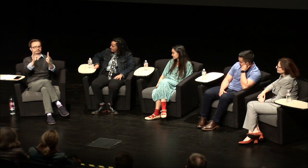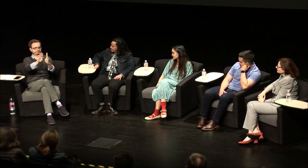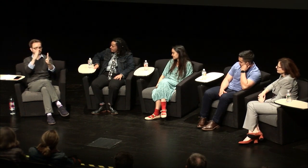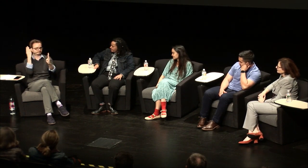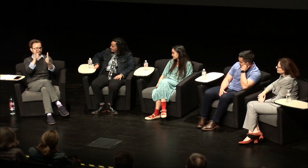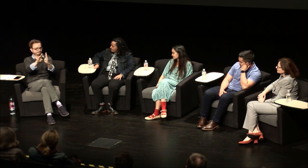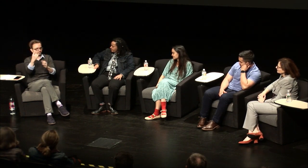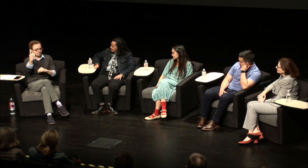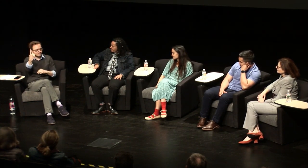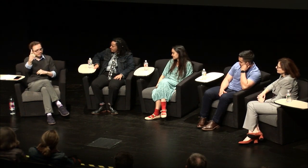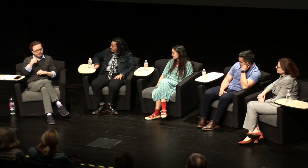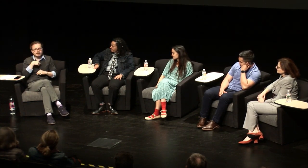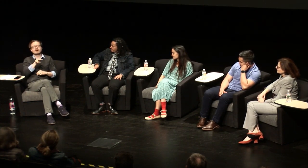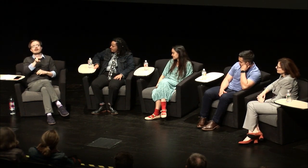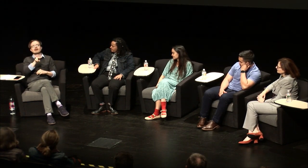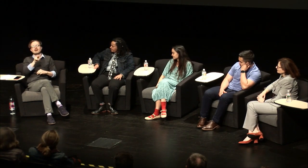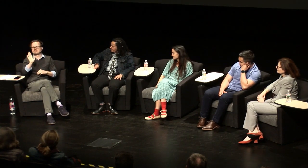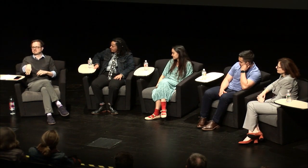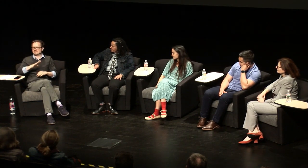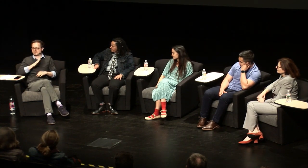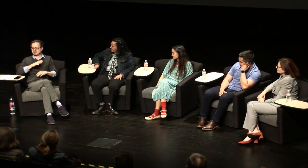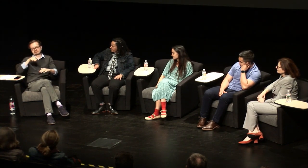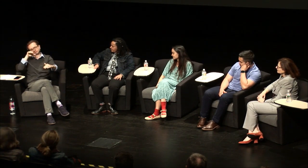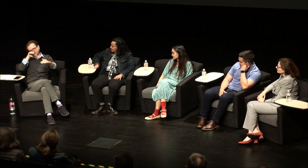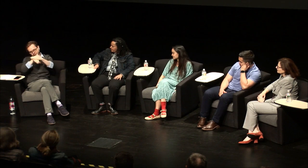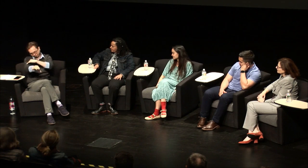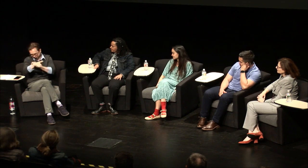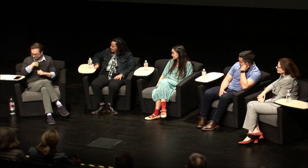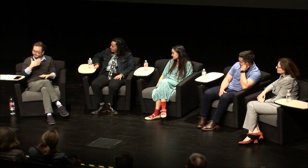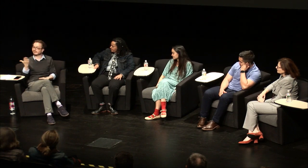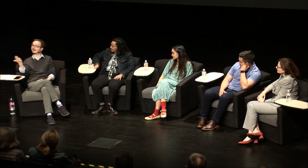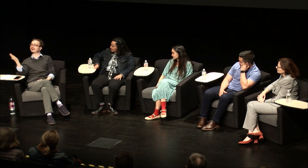stall in the bathroom and I thought well that's fine I just need the one so I